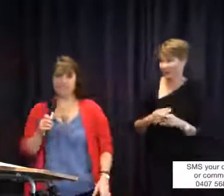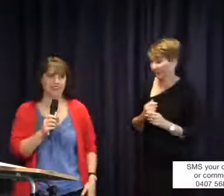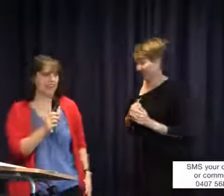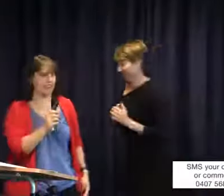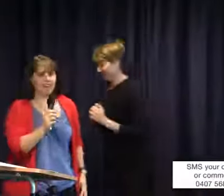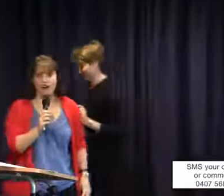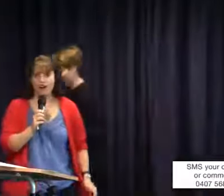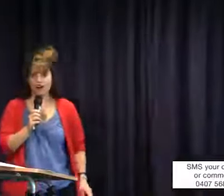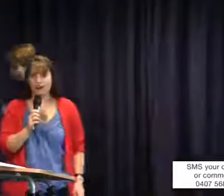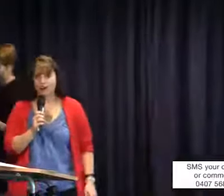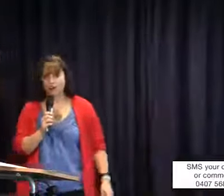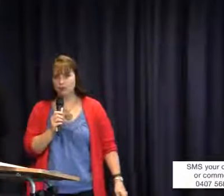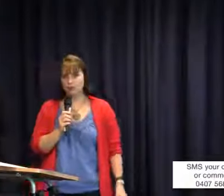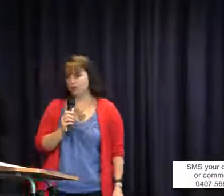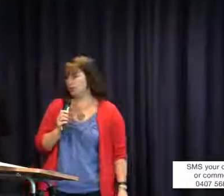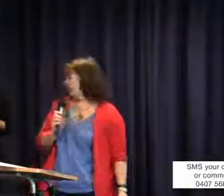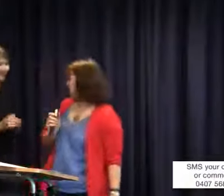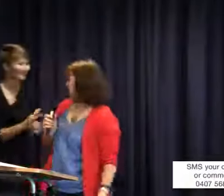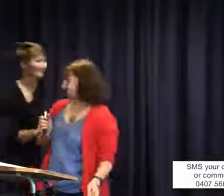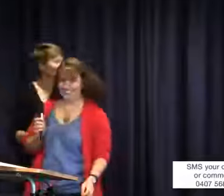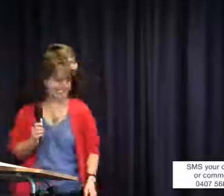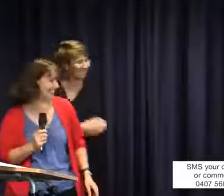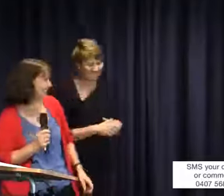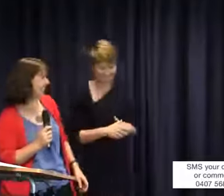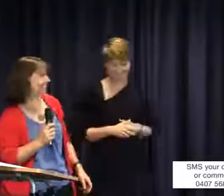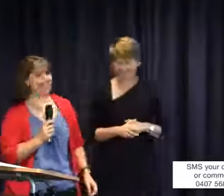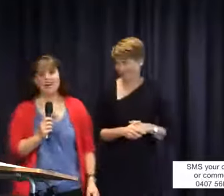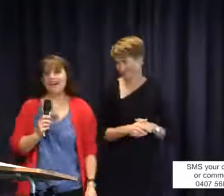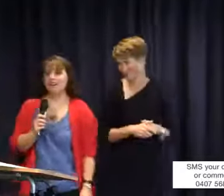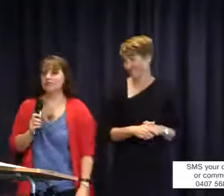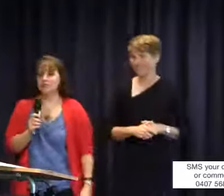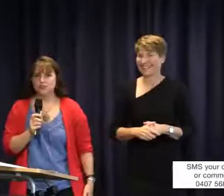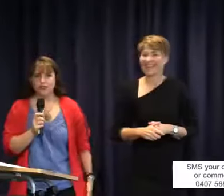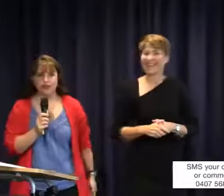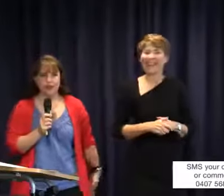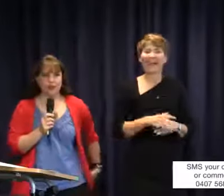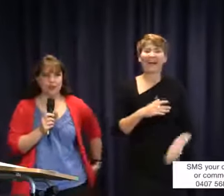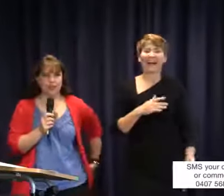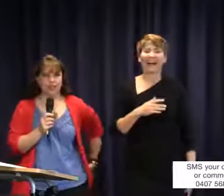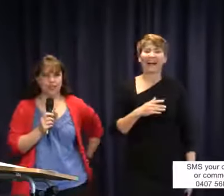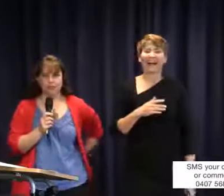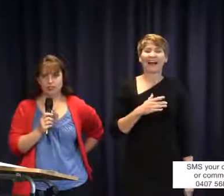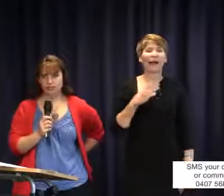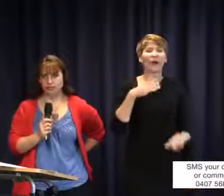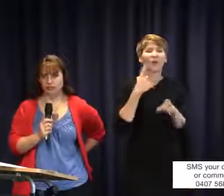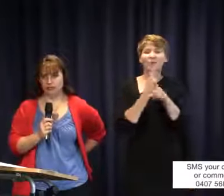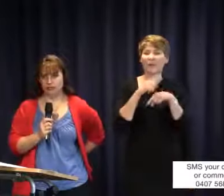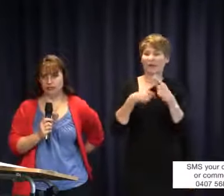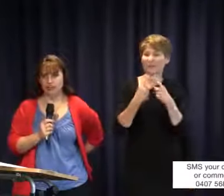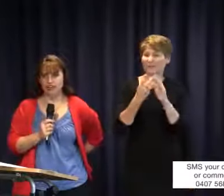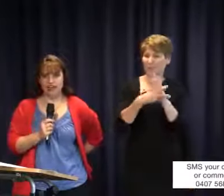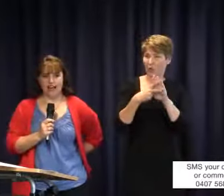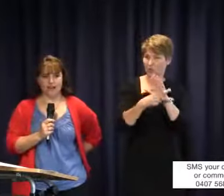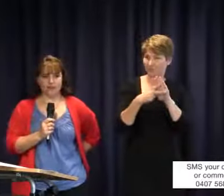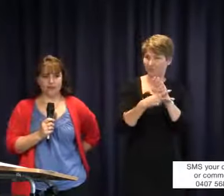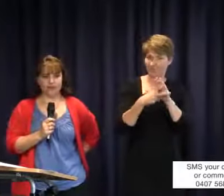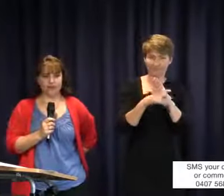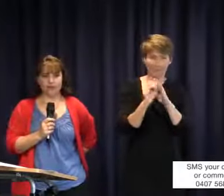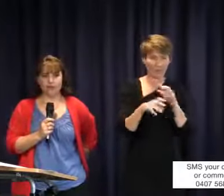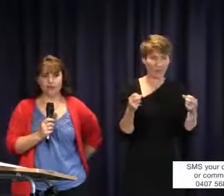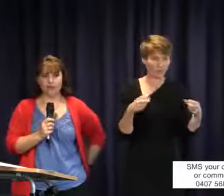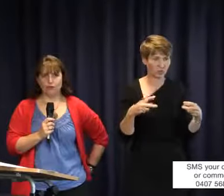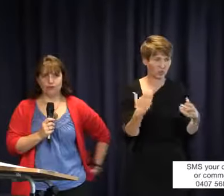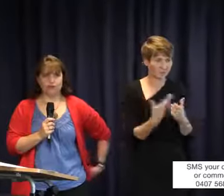Hi. I wanted to sorry. I wanted to talk about captioning of videos. There are a lot of great